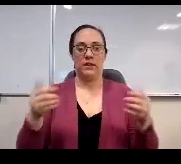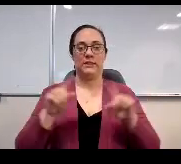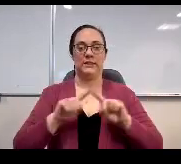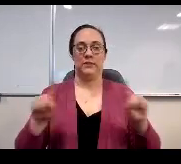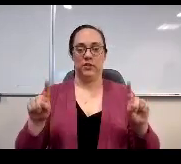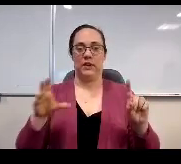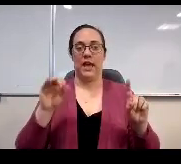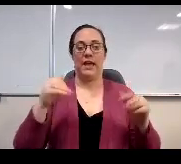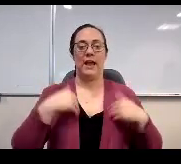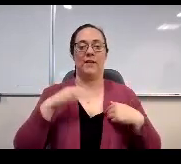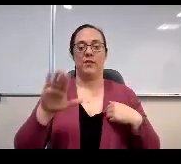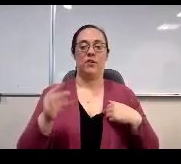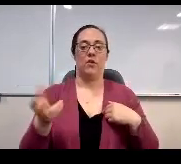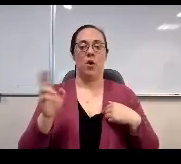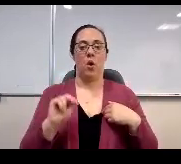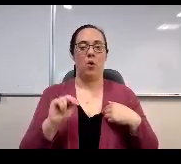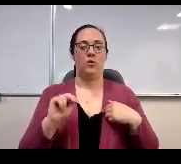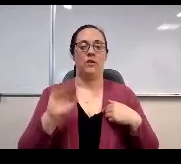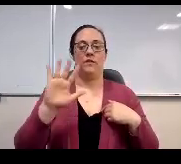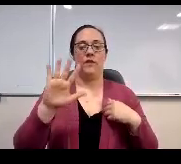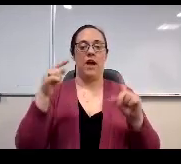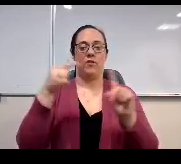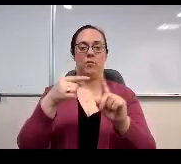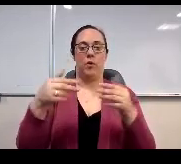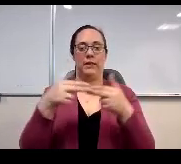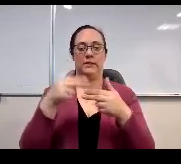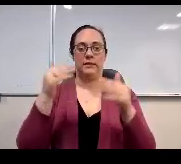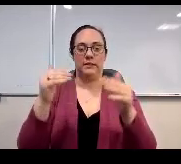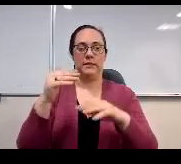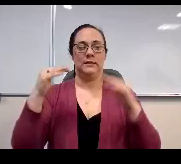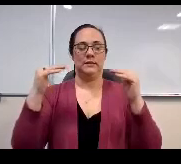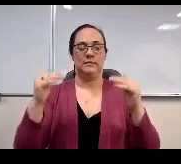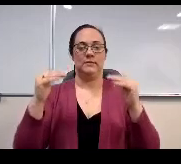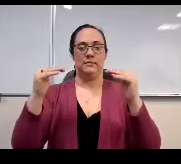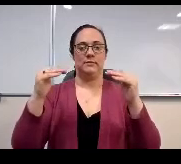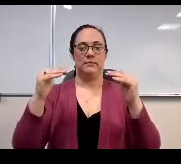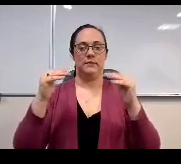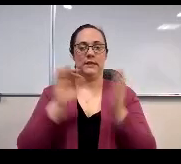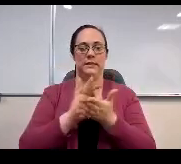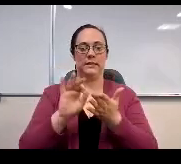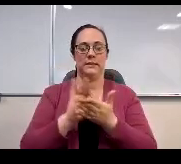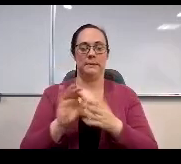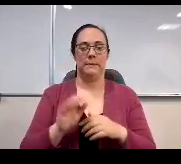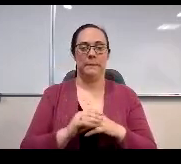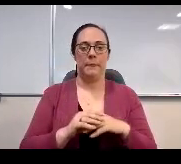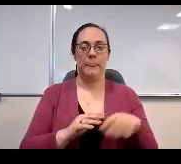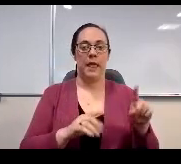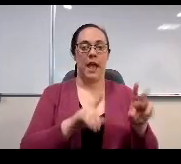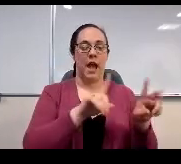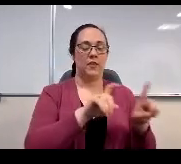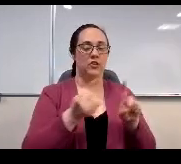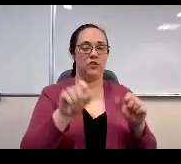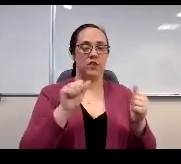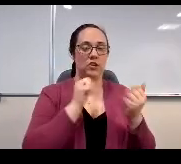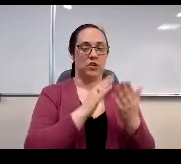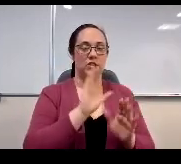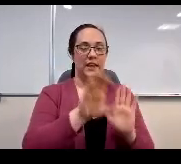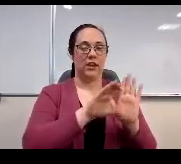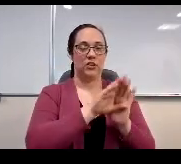their own five point Likert scale. Next slide, please. While the survey does address both character and climate,